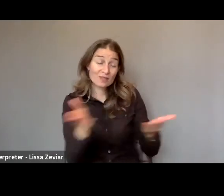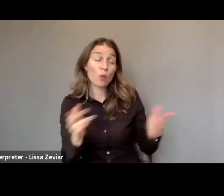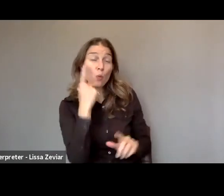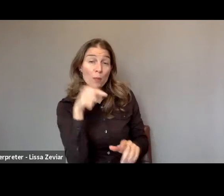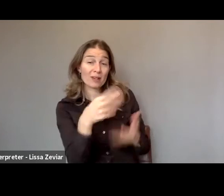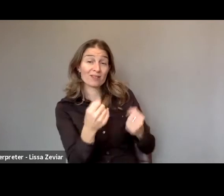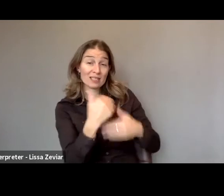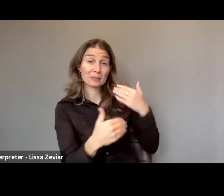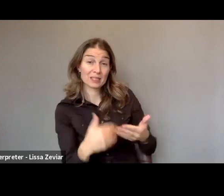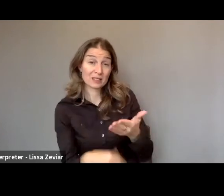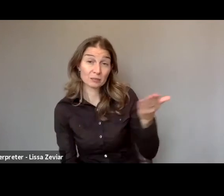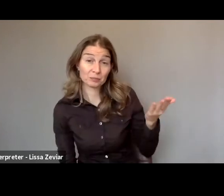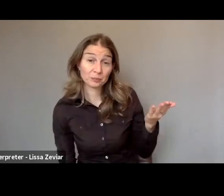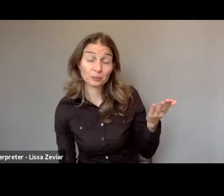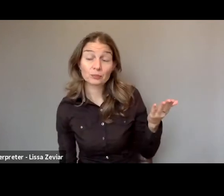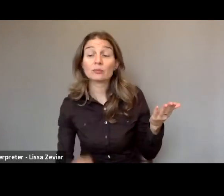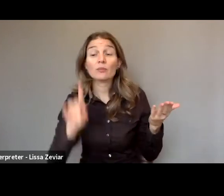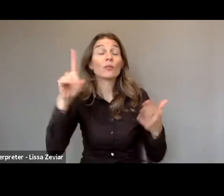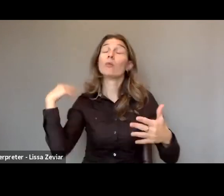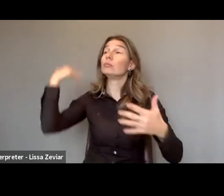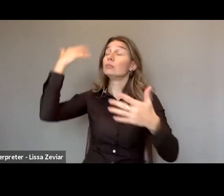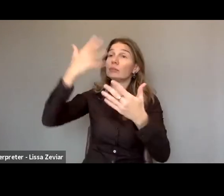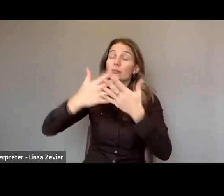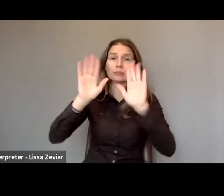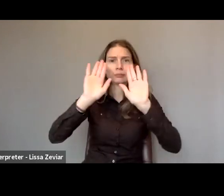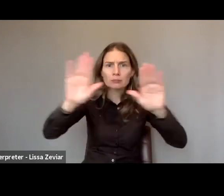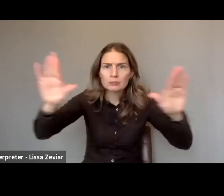raising awareness about the need to end forced sterilization.